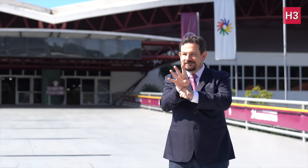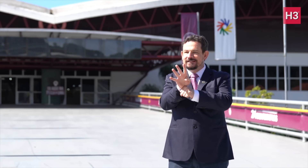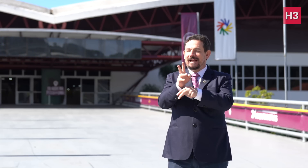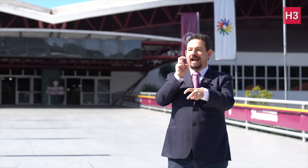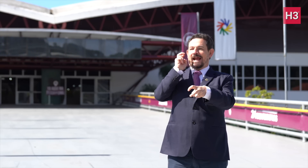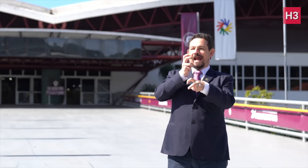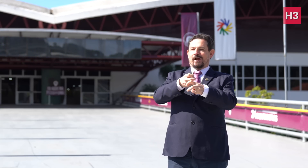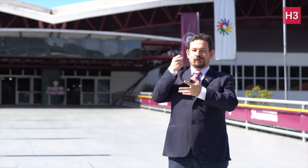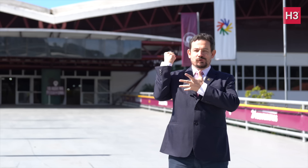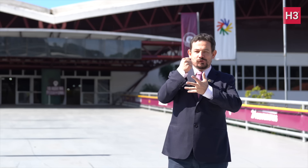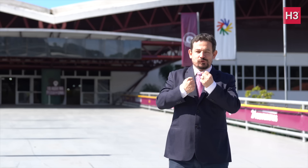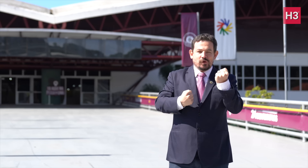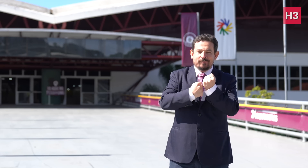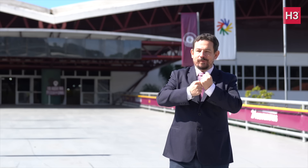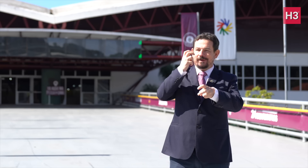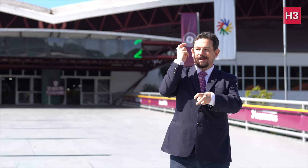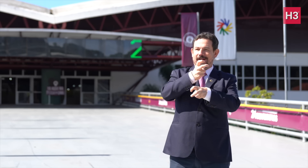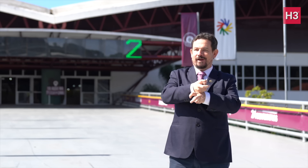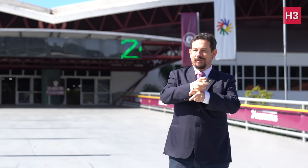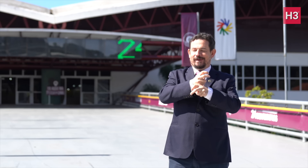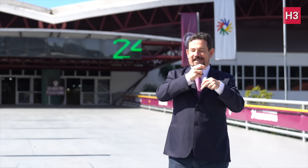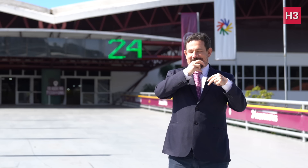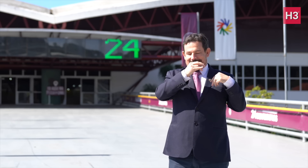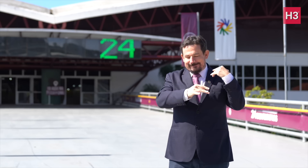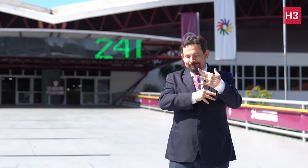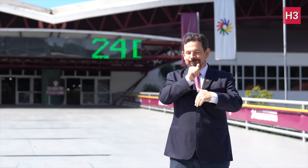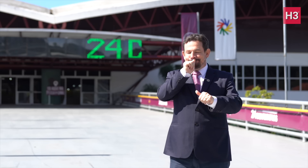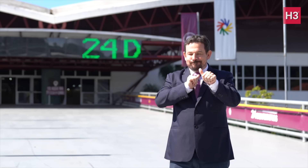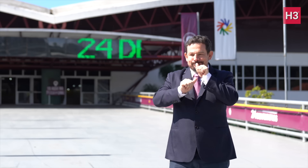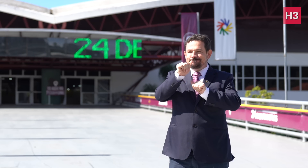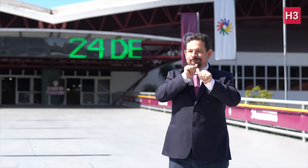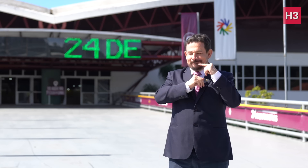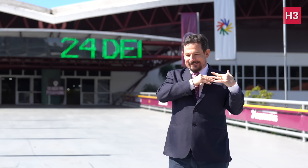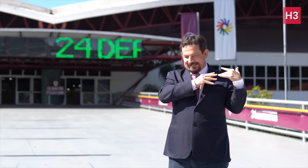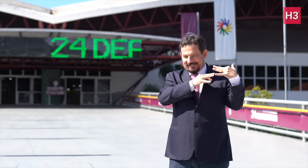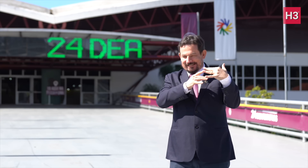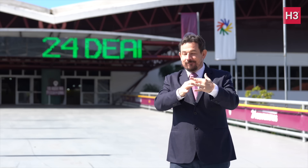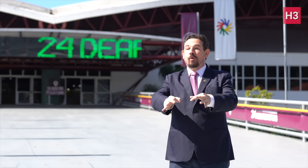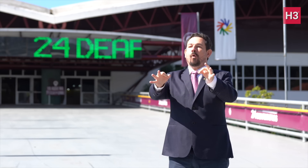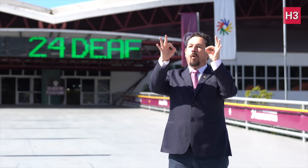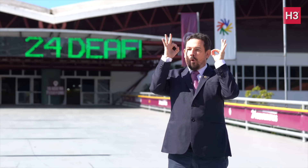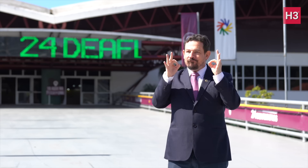making it hard to get the support. After uncertainties and delays,